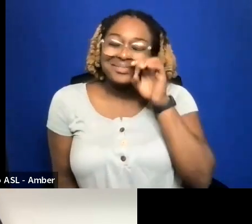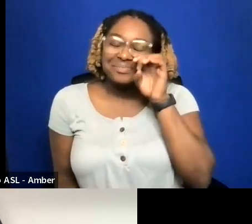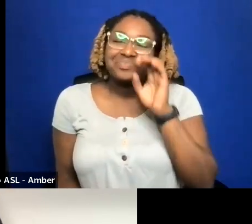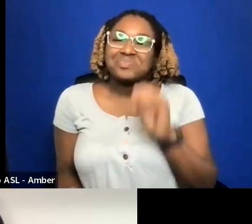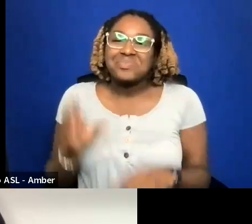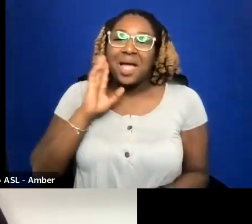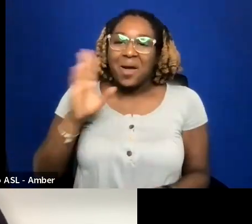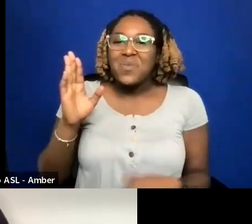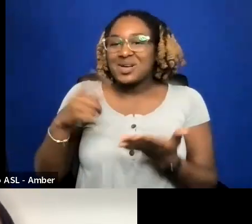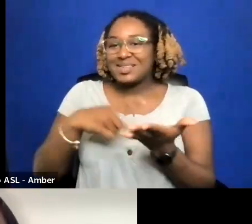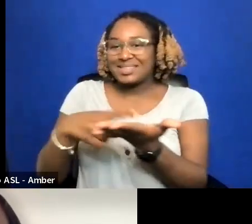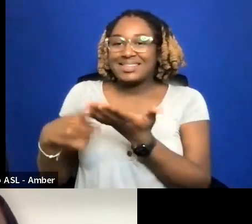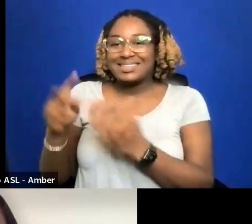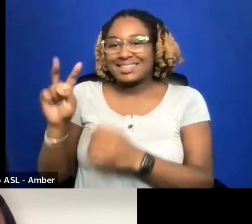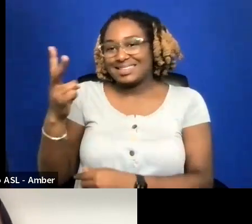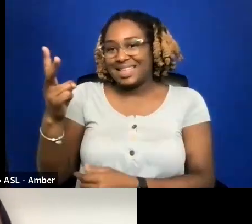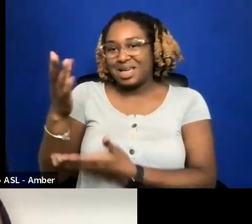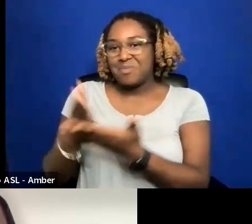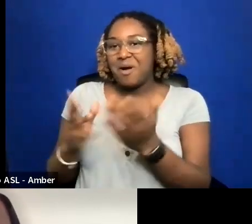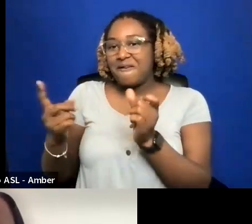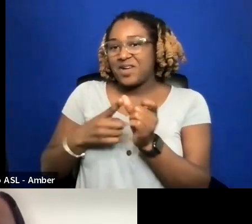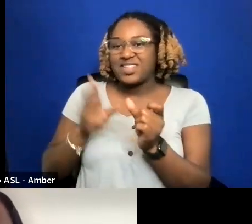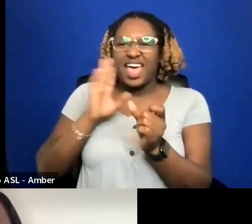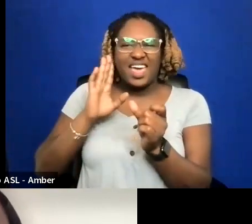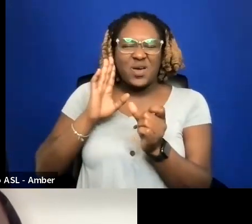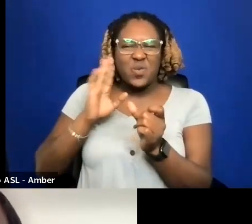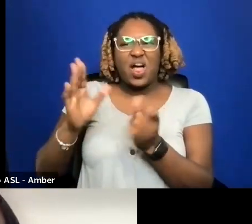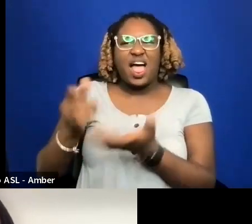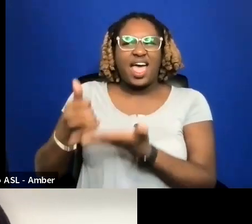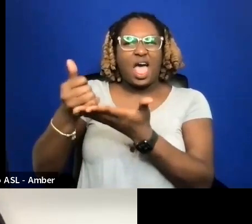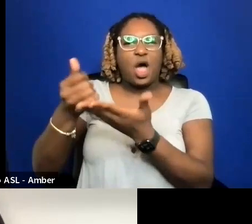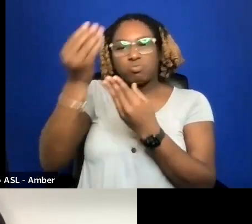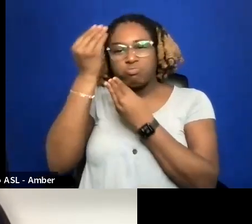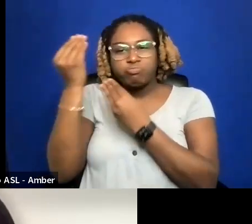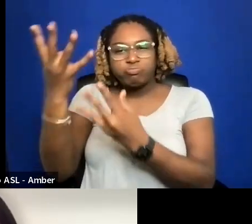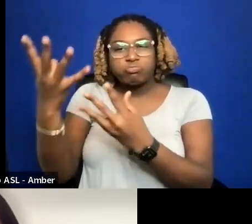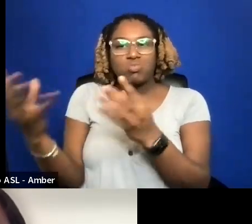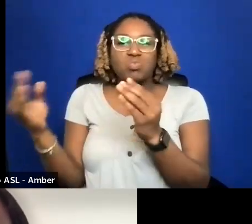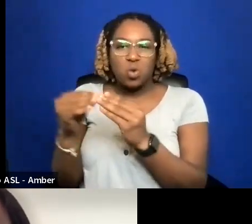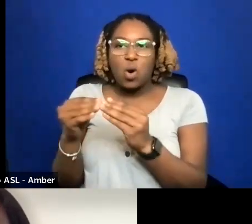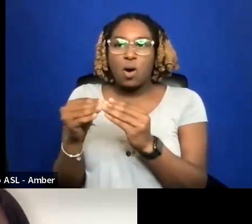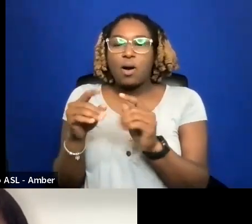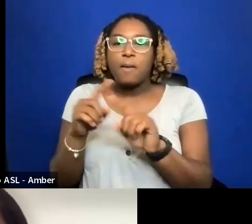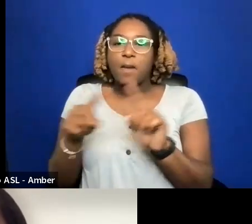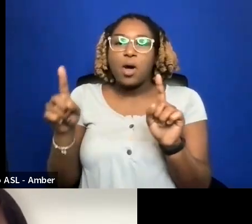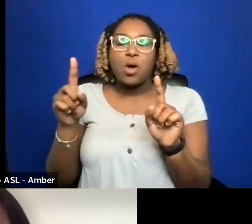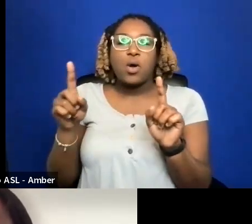I THINK IT WILL HELP INFORM A LITTLE MORE. WE CAN DISCUSS IMPACT PRODUCERS AFTERWARDS IF YOU LIKE.